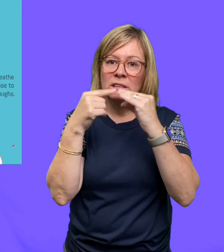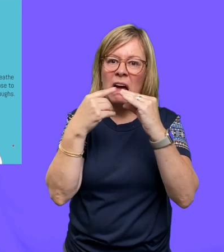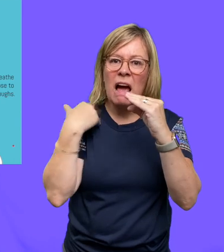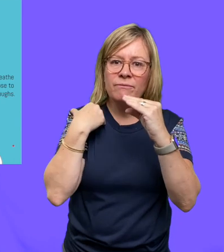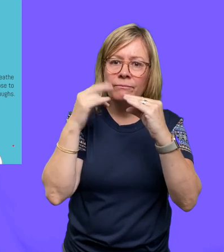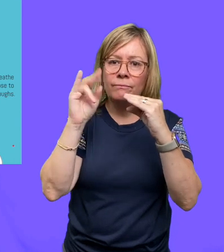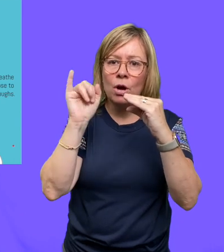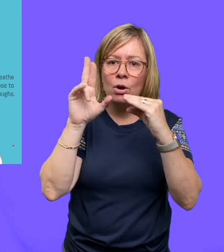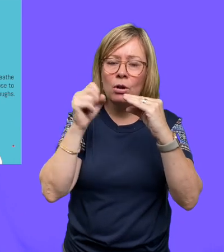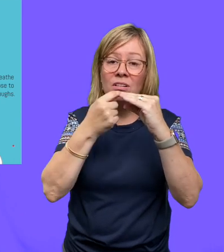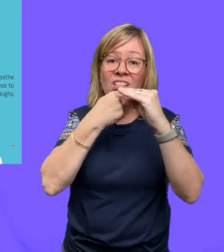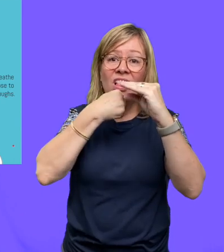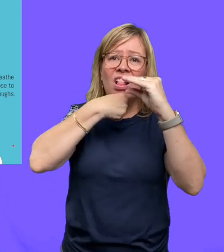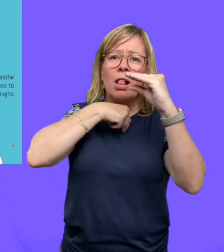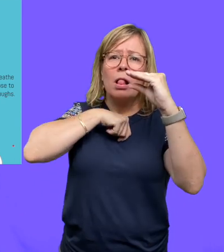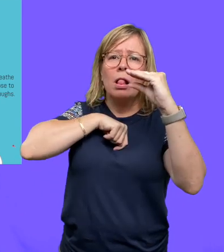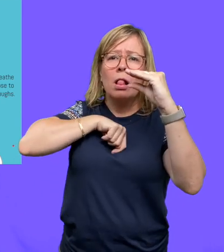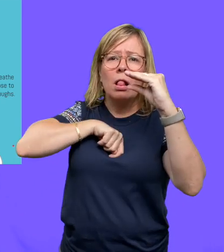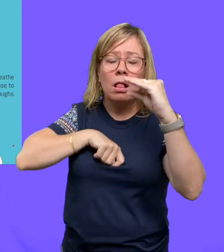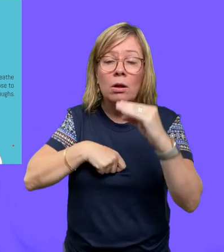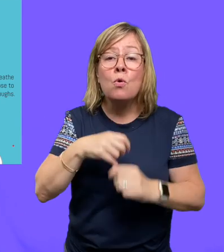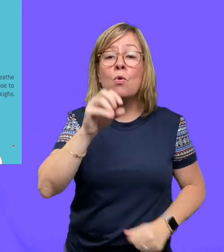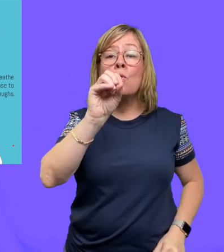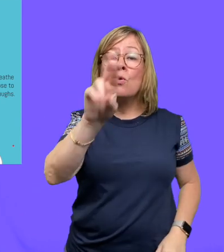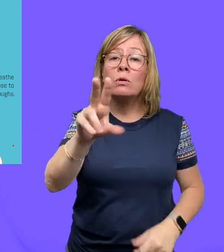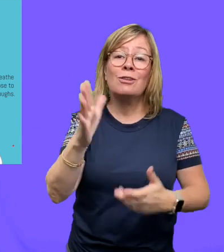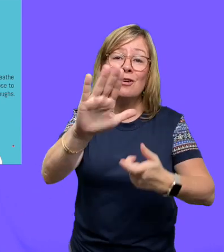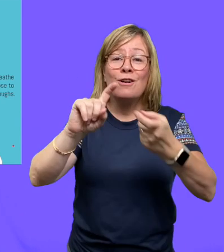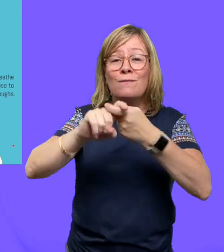then you swallow that bite of sandwich, and it gets into your body. Or maybe